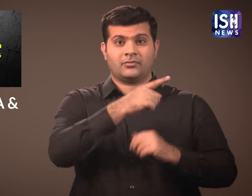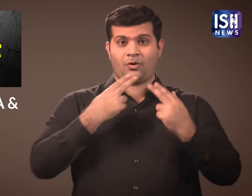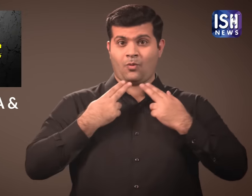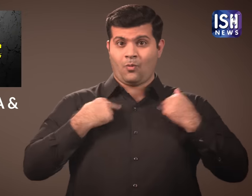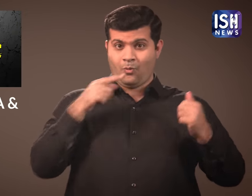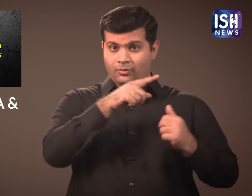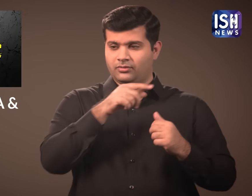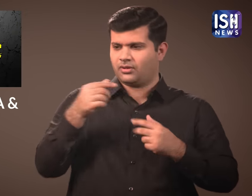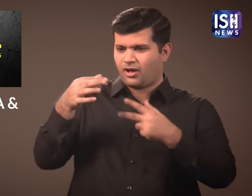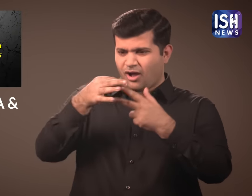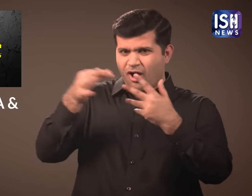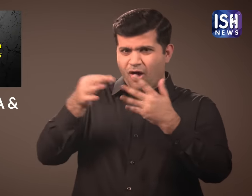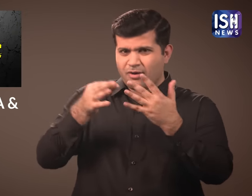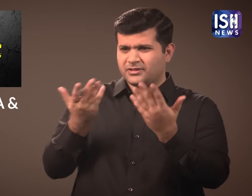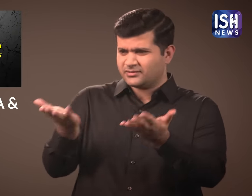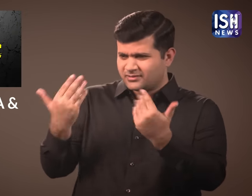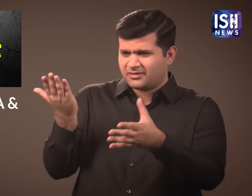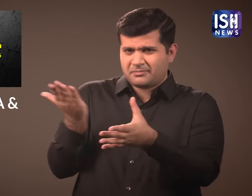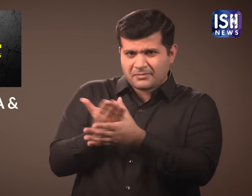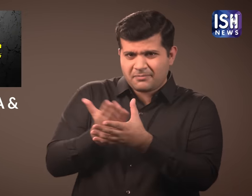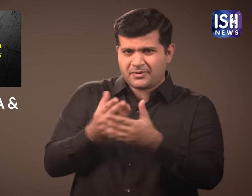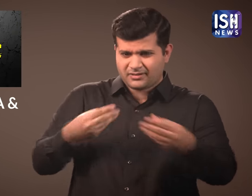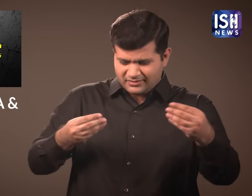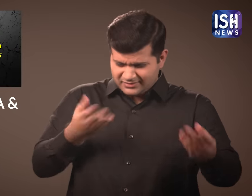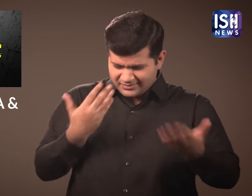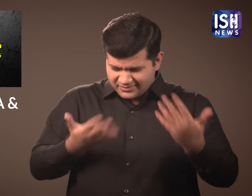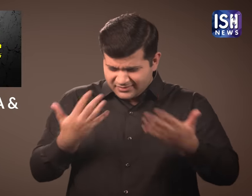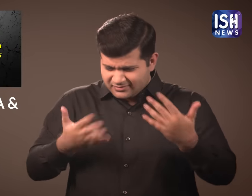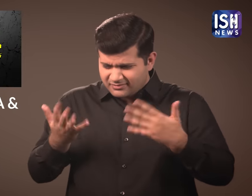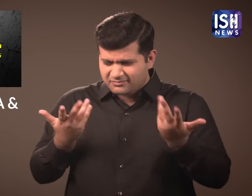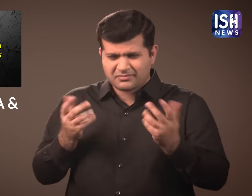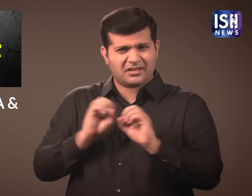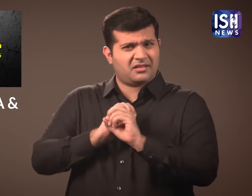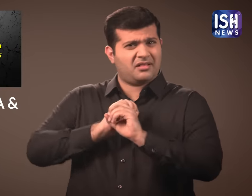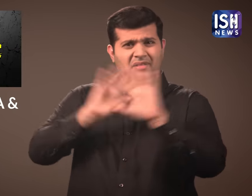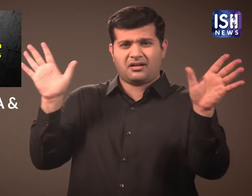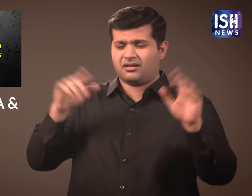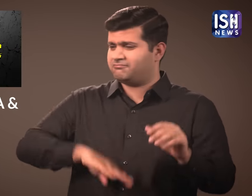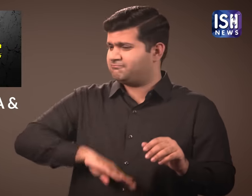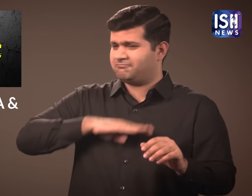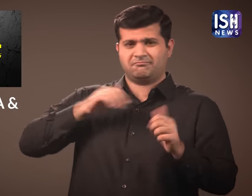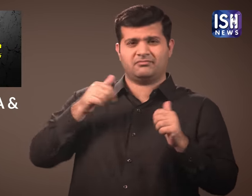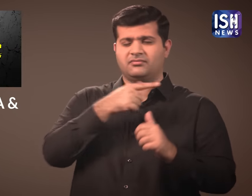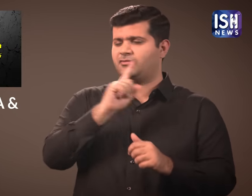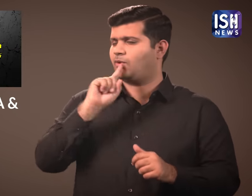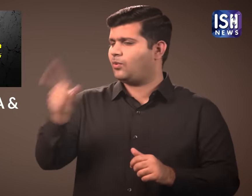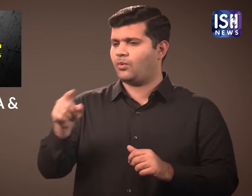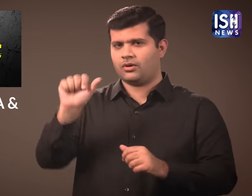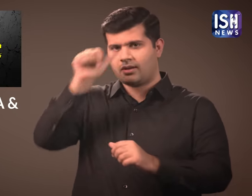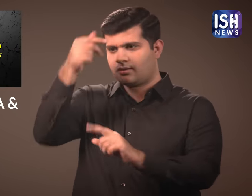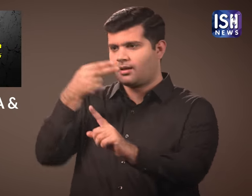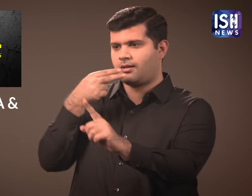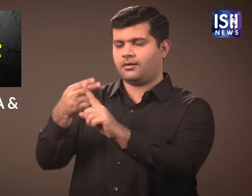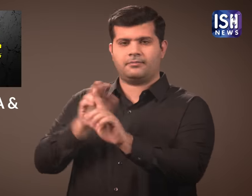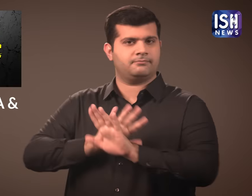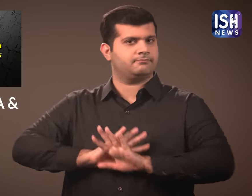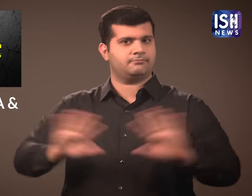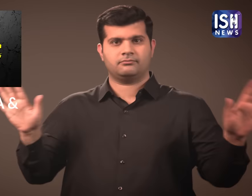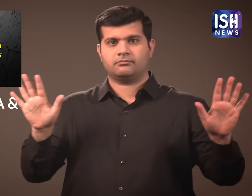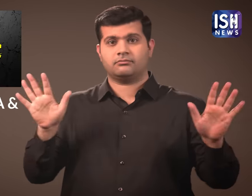After going through all the documentation, if the court is still not satisfied, they will not be given Citizenship.